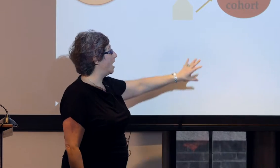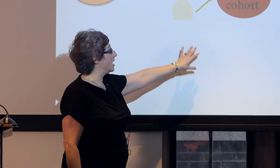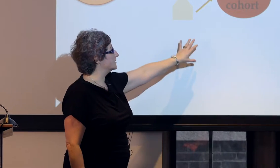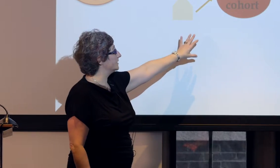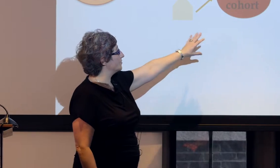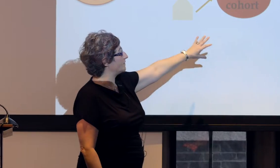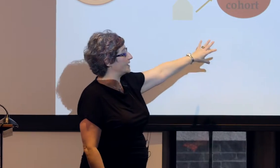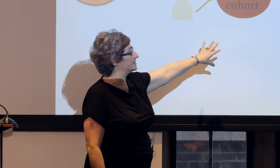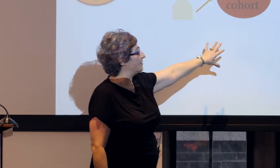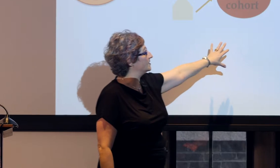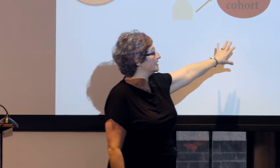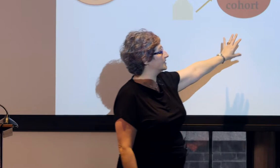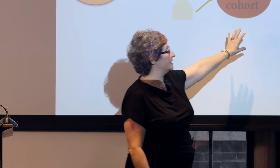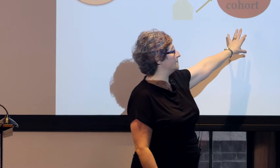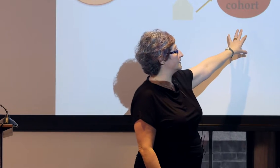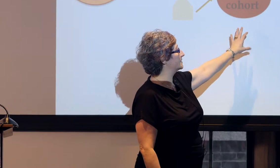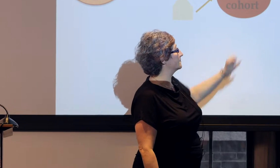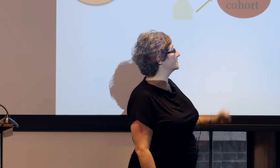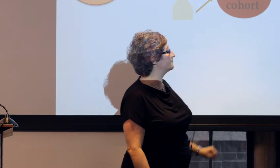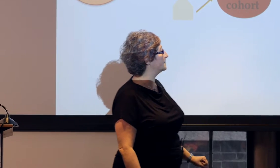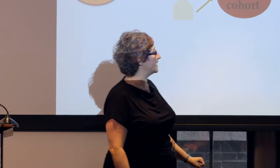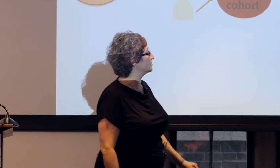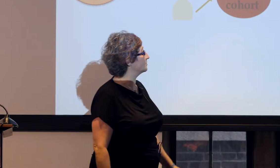until the late '70's in this center.